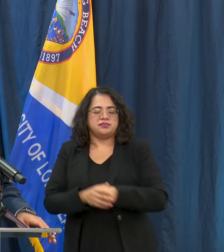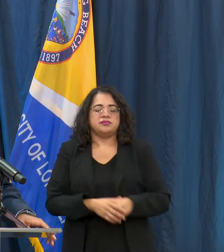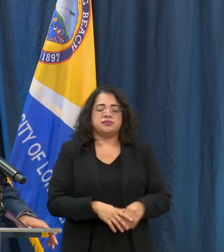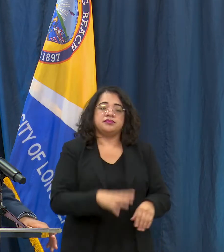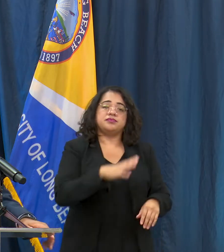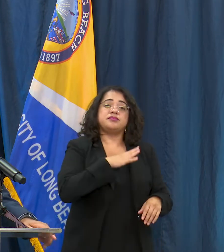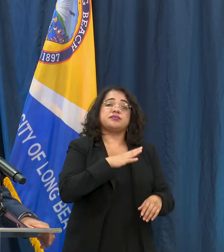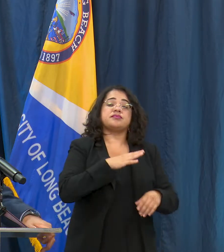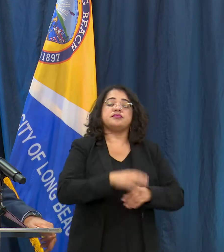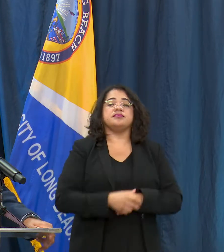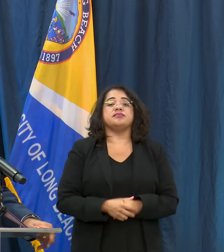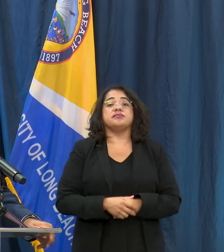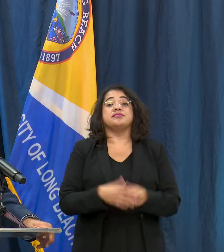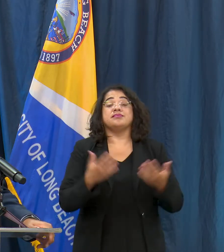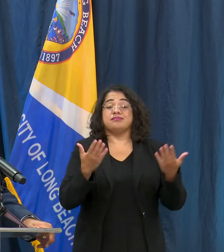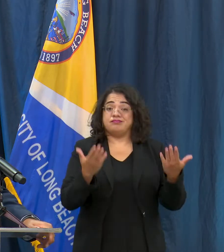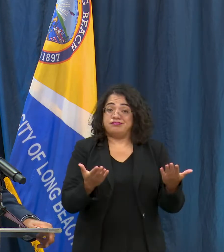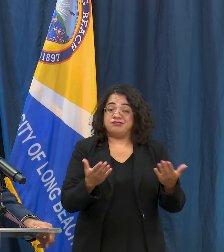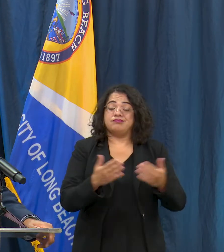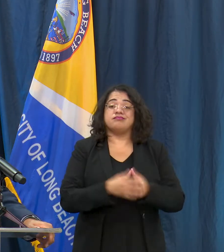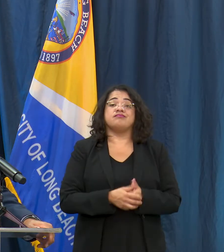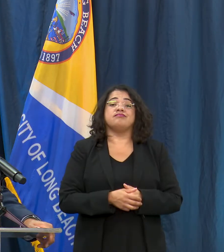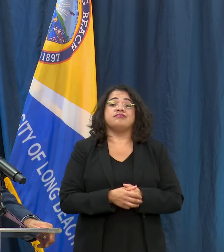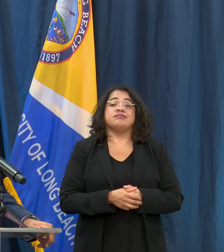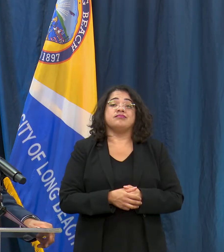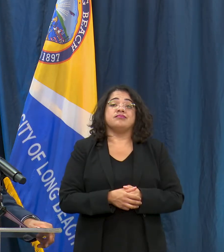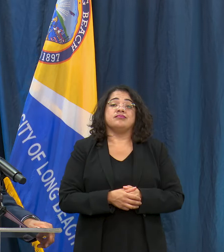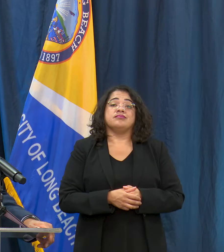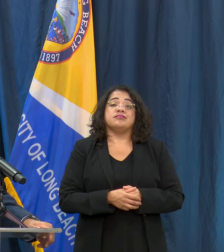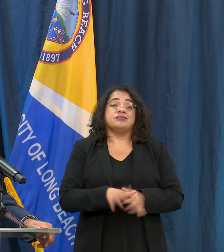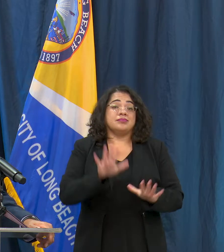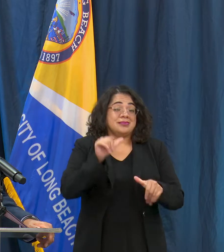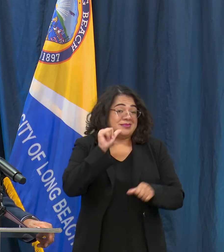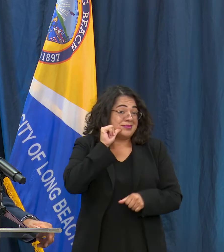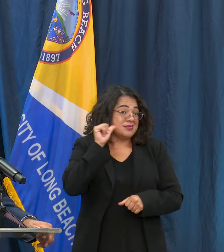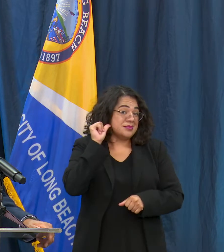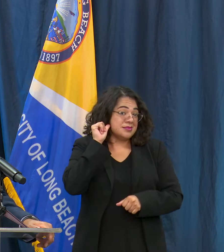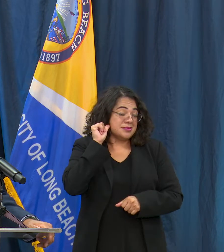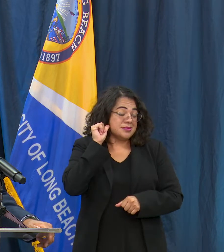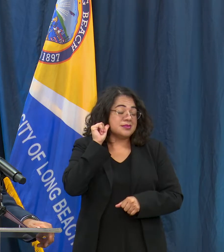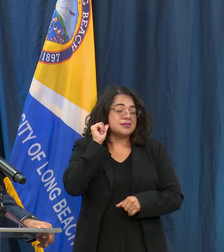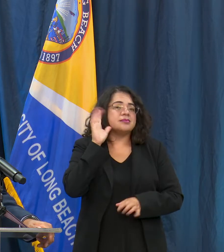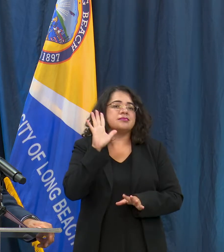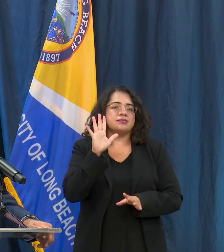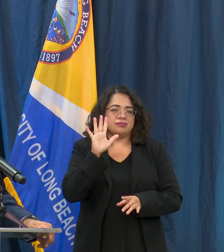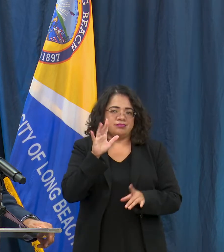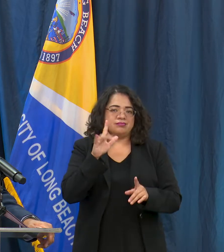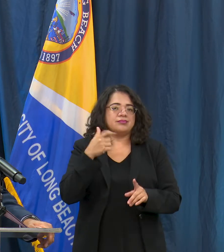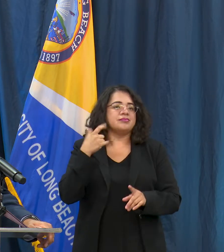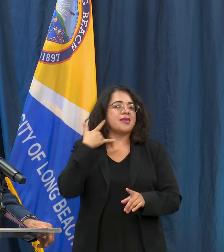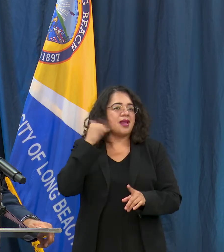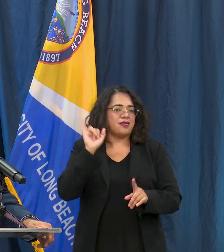we're all aware now that just yesterday the State of California has reached its